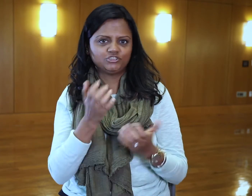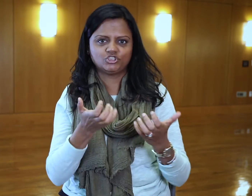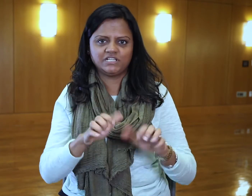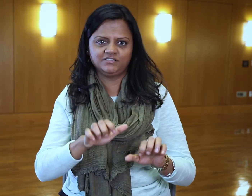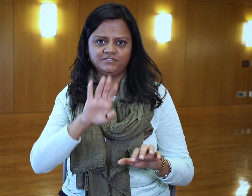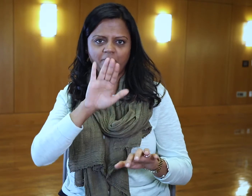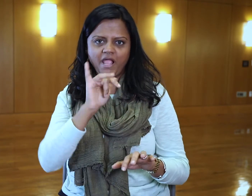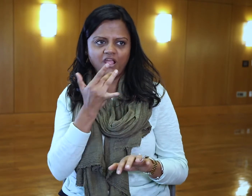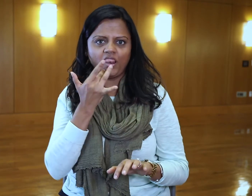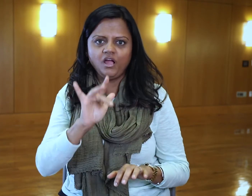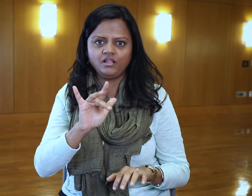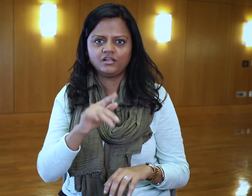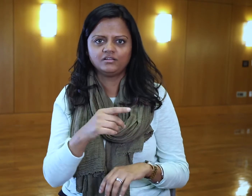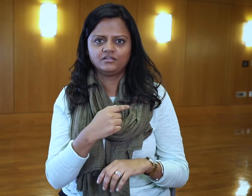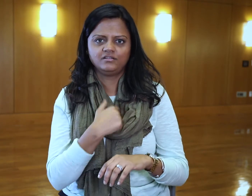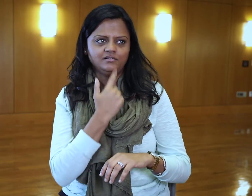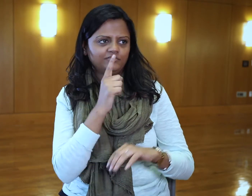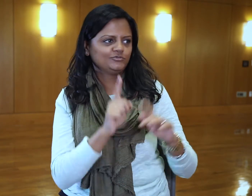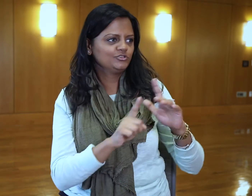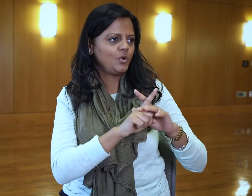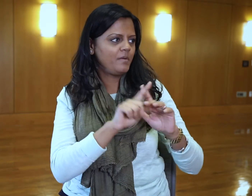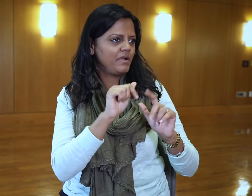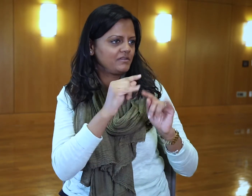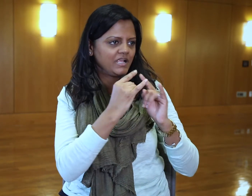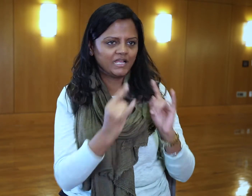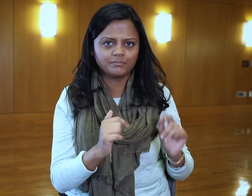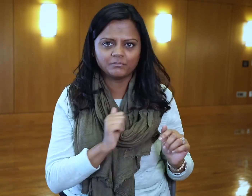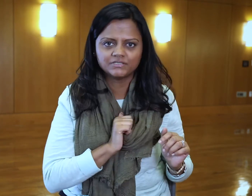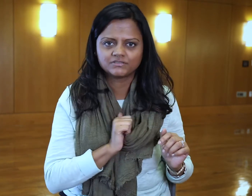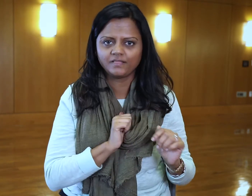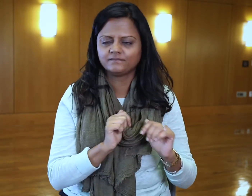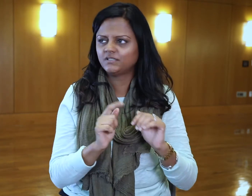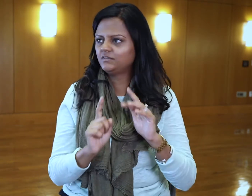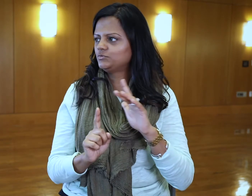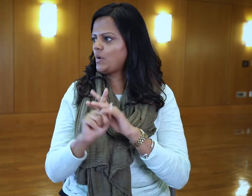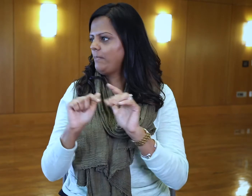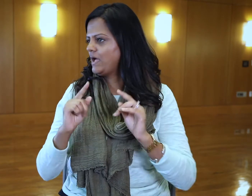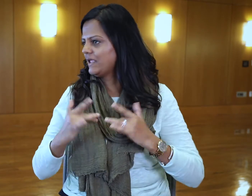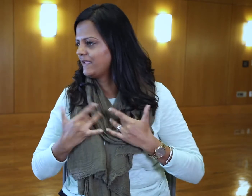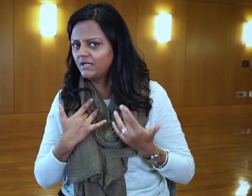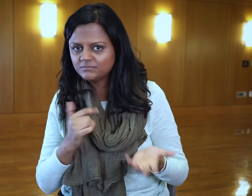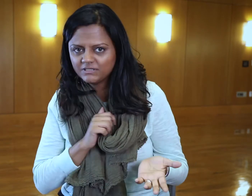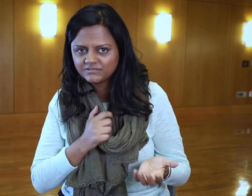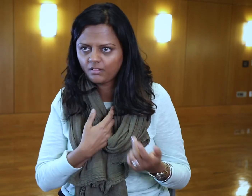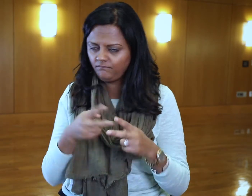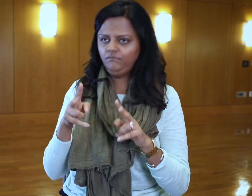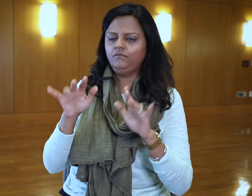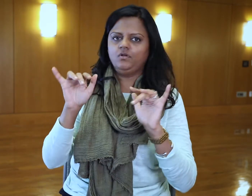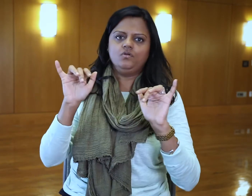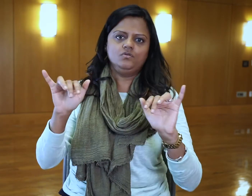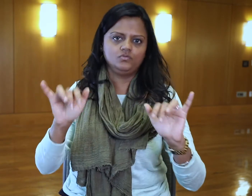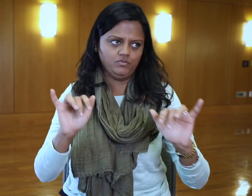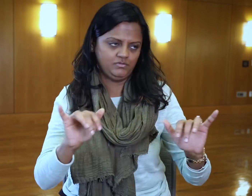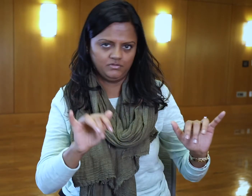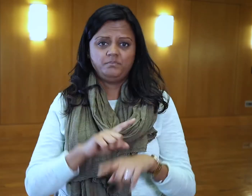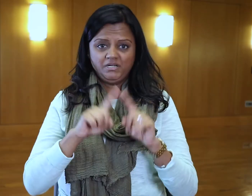quite by chance or by luck, either at a camp or an event I happened to attend.